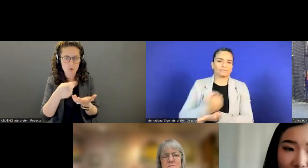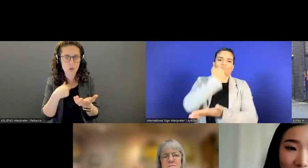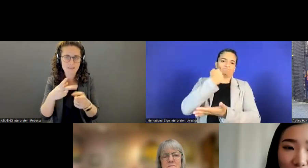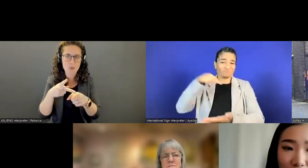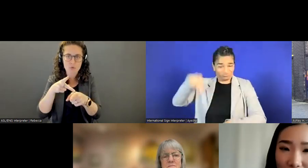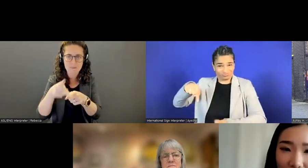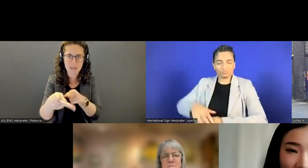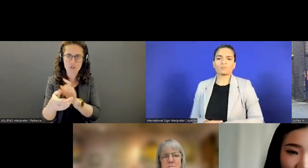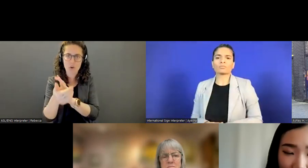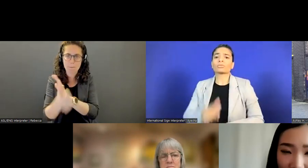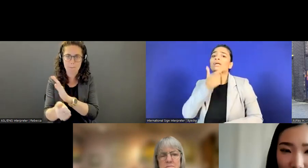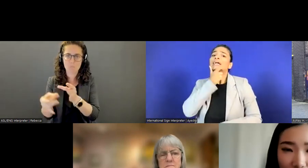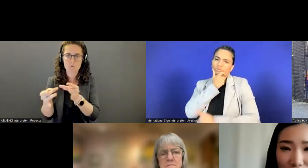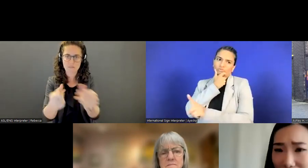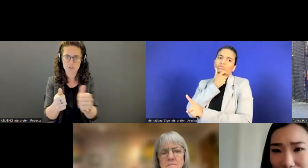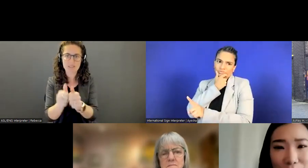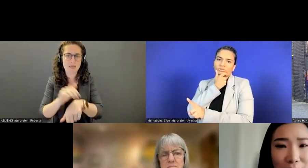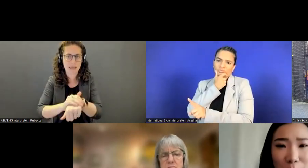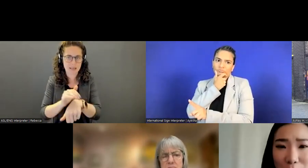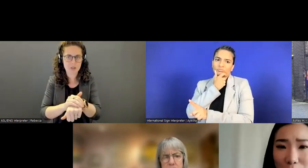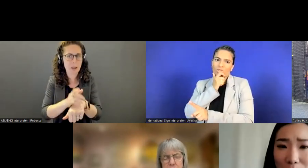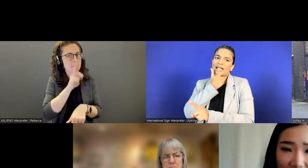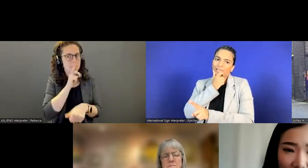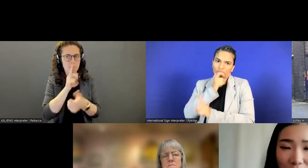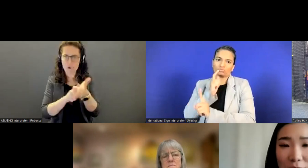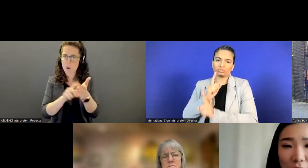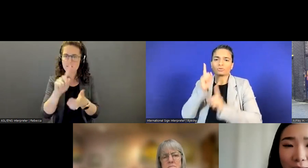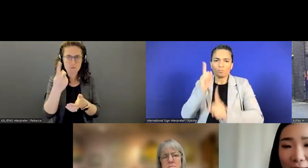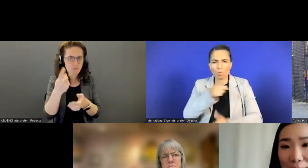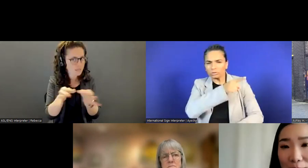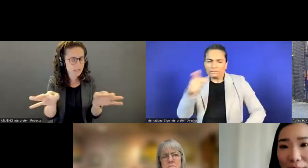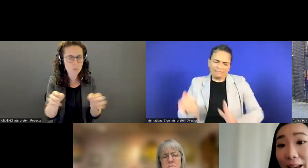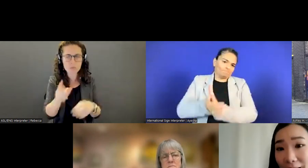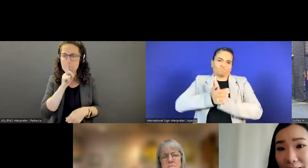in English. It doesn't have to be your first language or your main language.